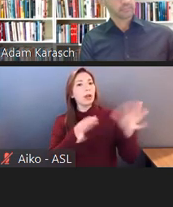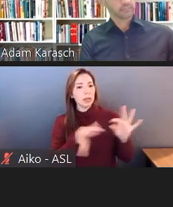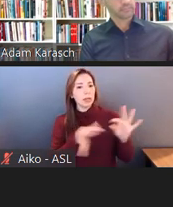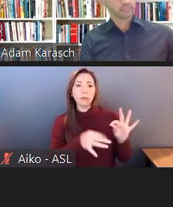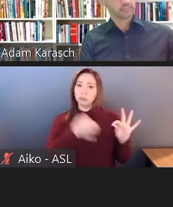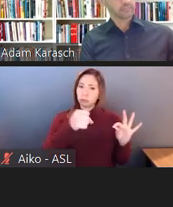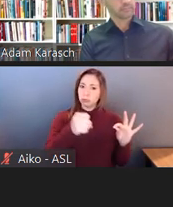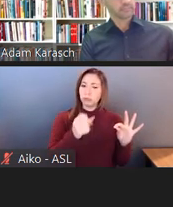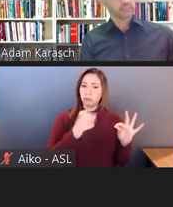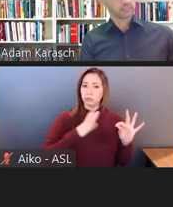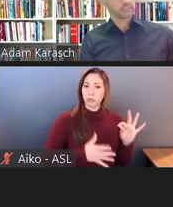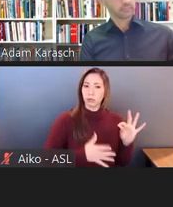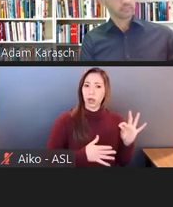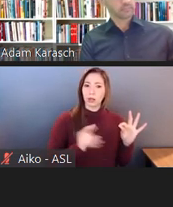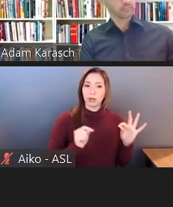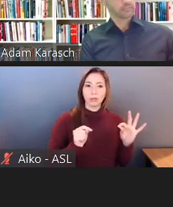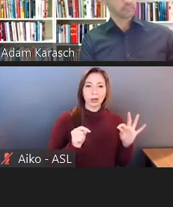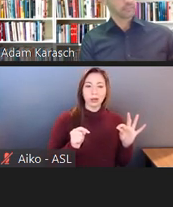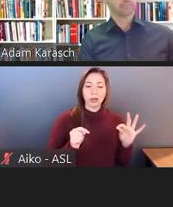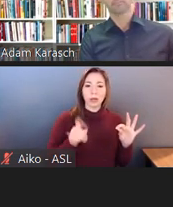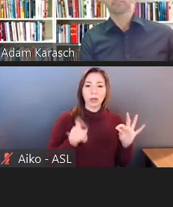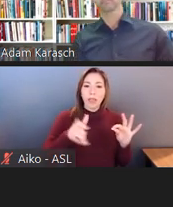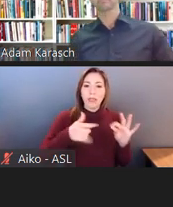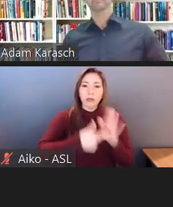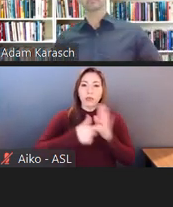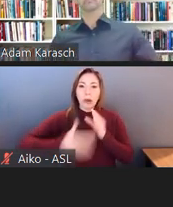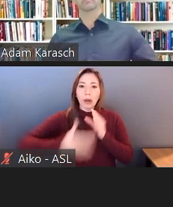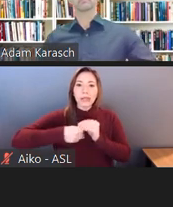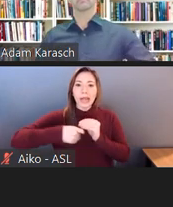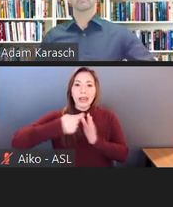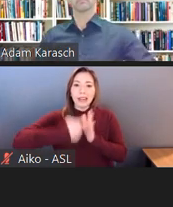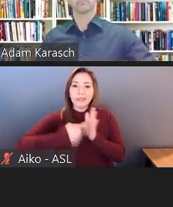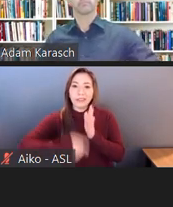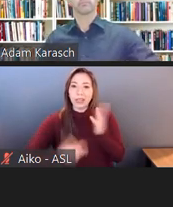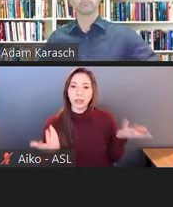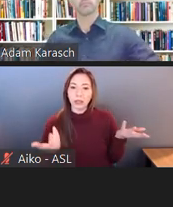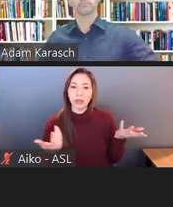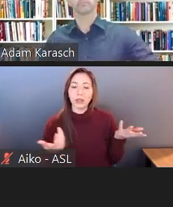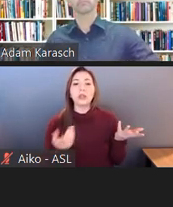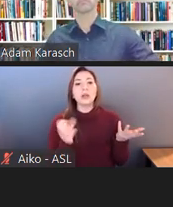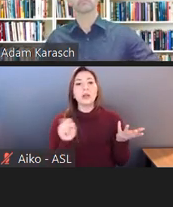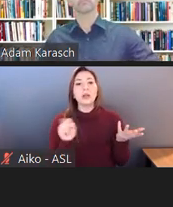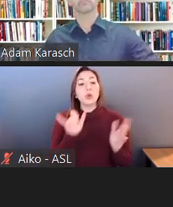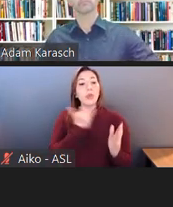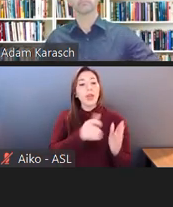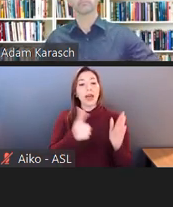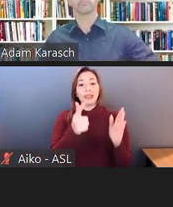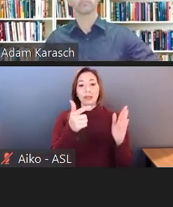they charge an extra fee. And the lawsuit is saying, no, you